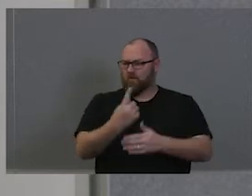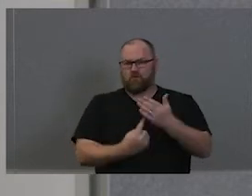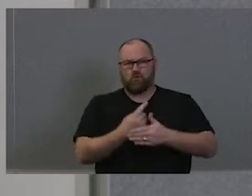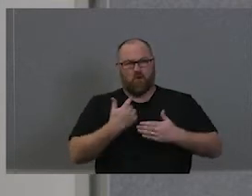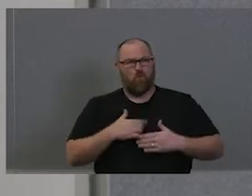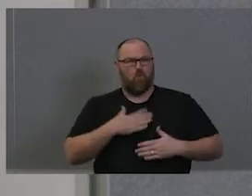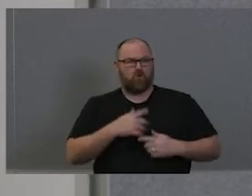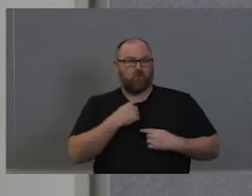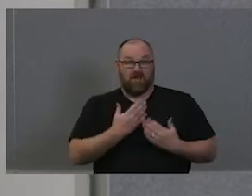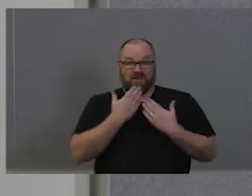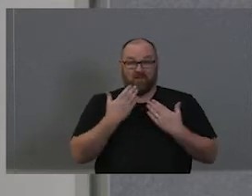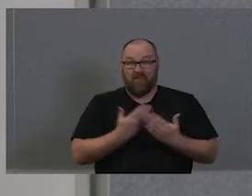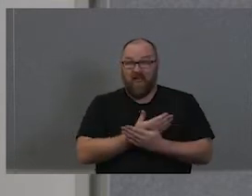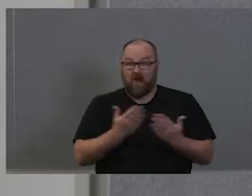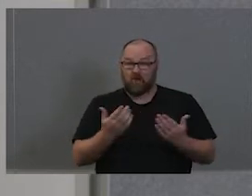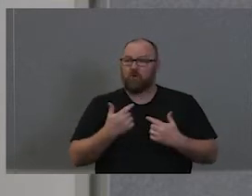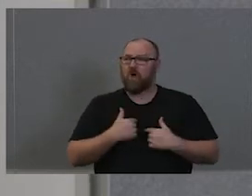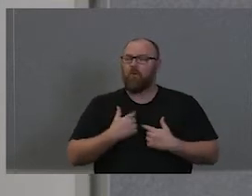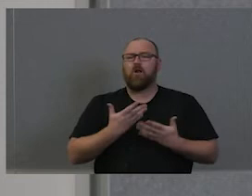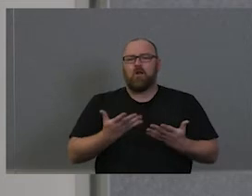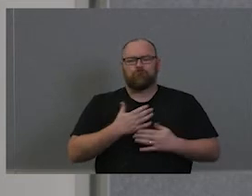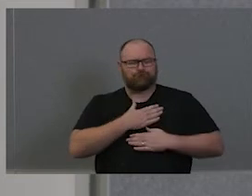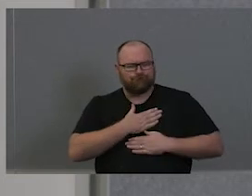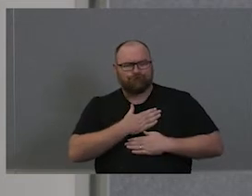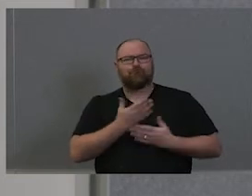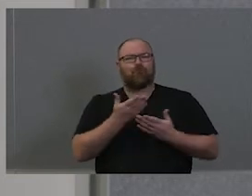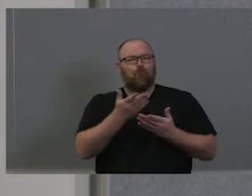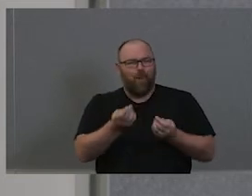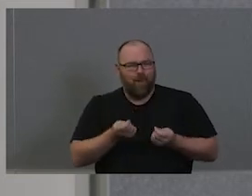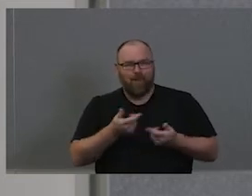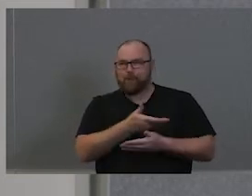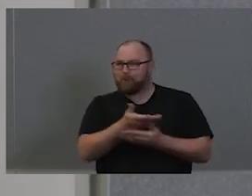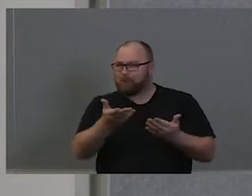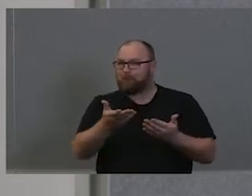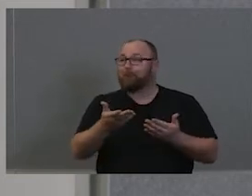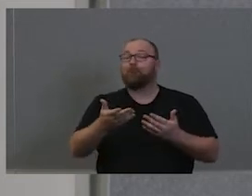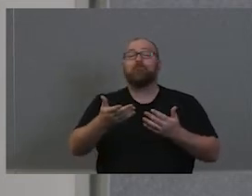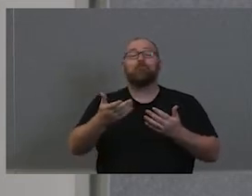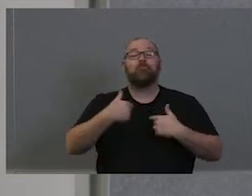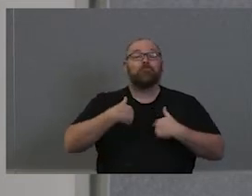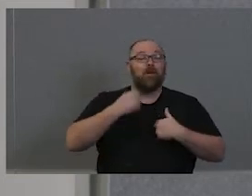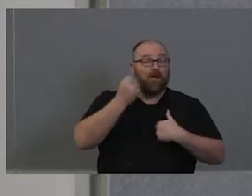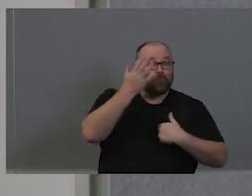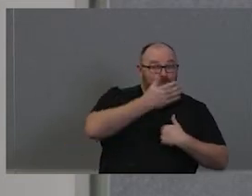morning to extend a warm and sincere welcome to all of my Aboriginal brothers and sisters,